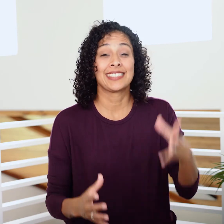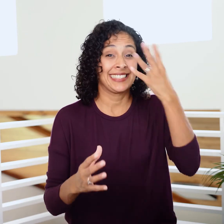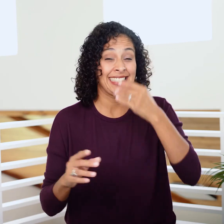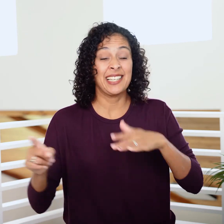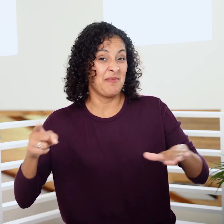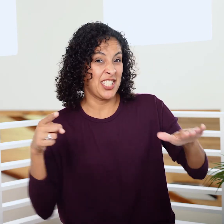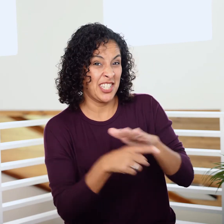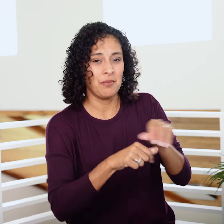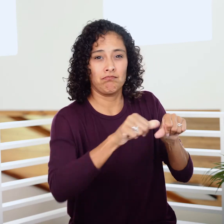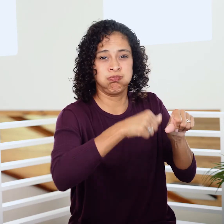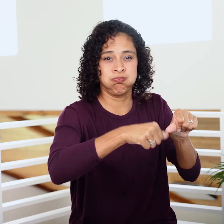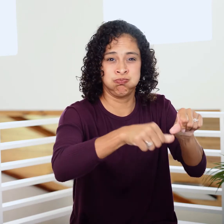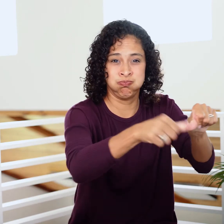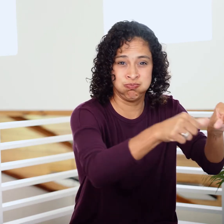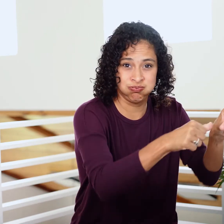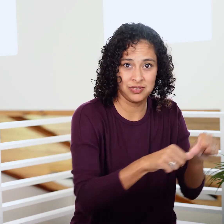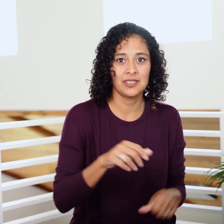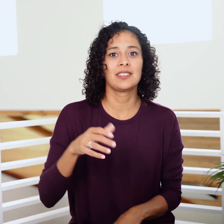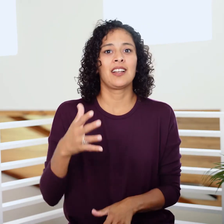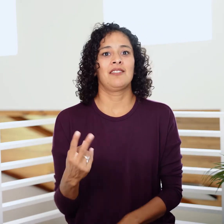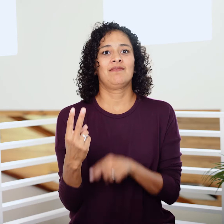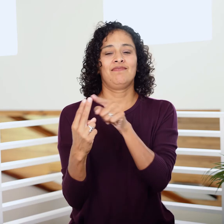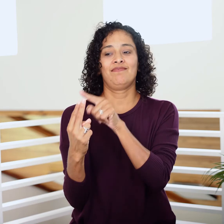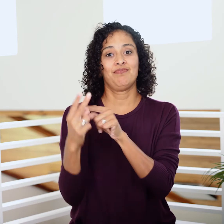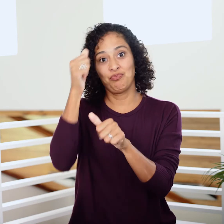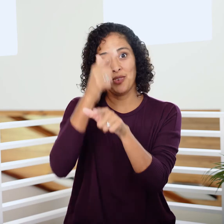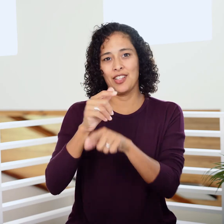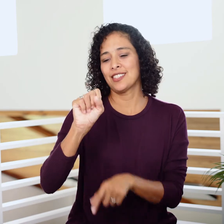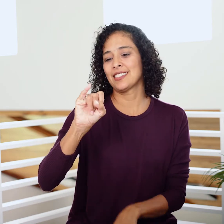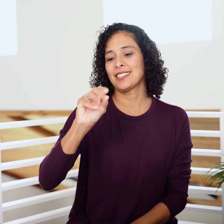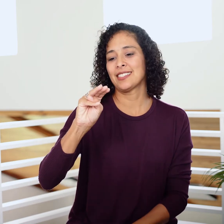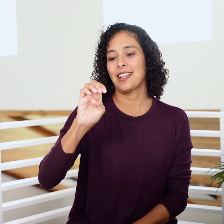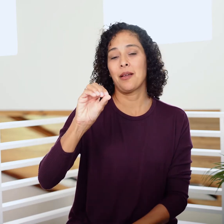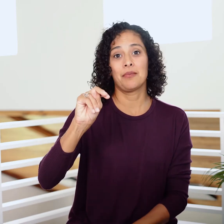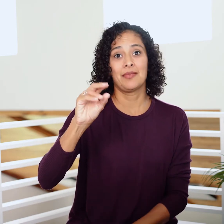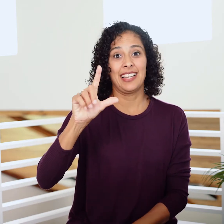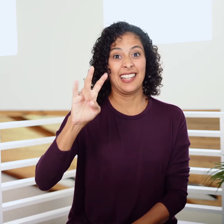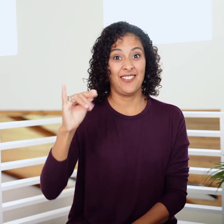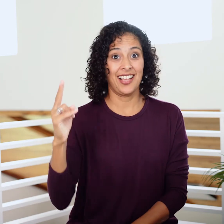After the men are circumcised, Simeon and Levi,